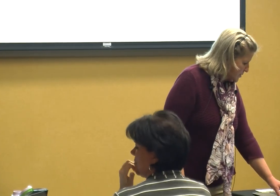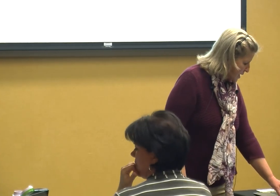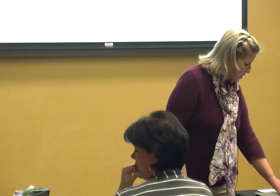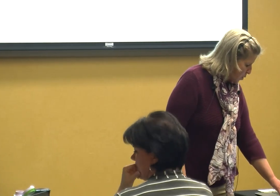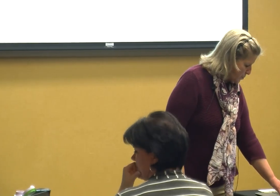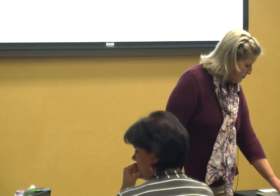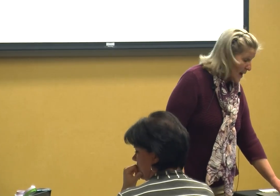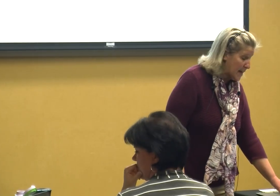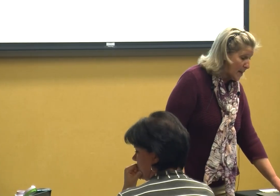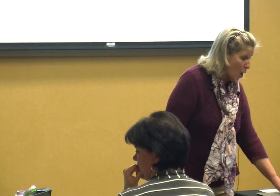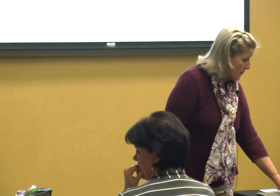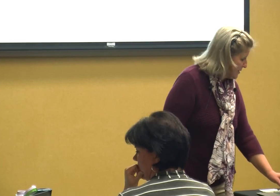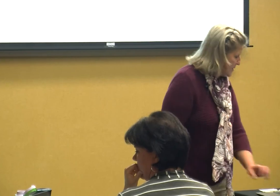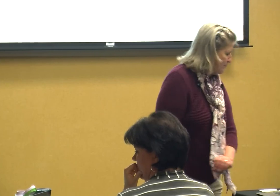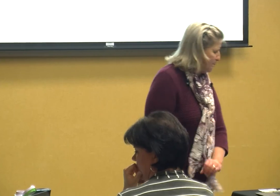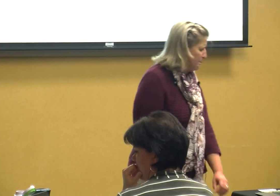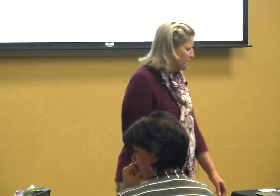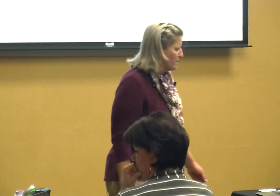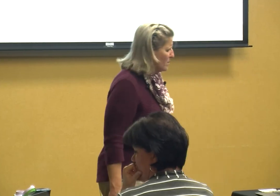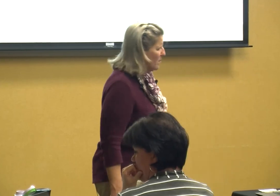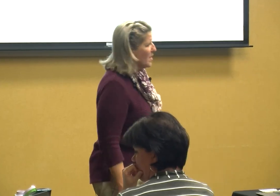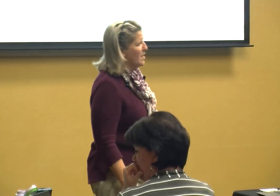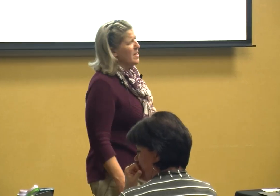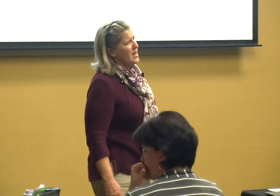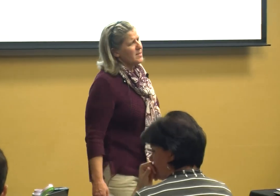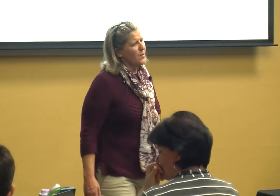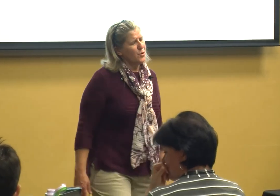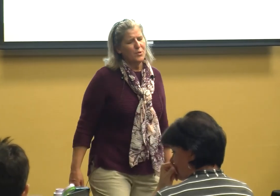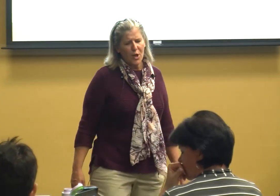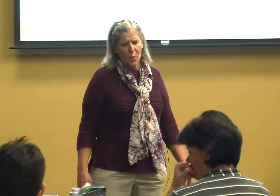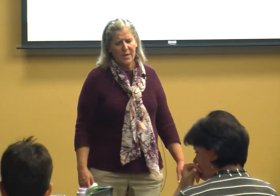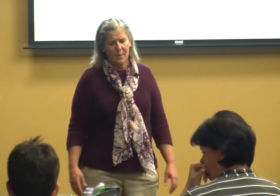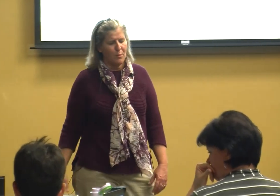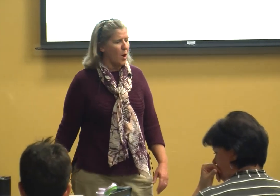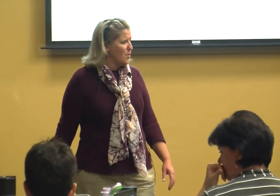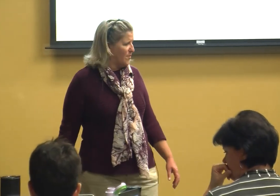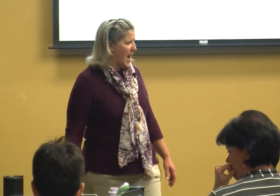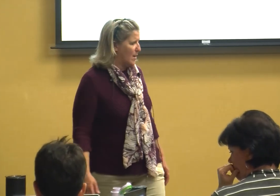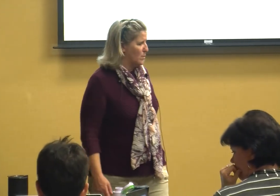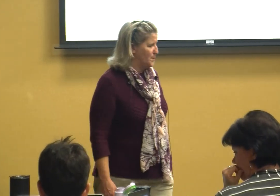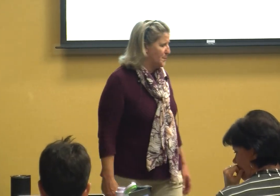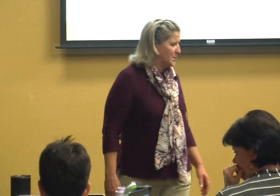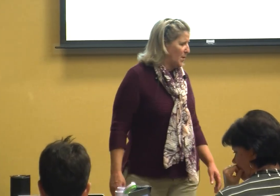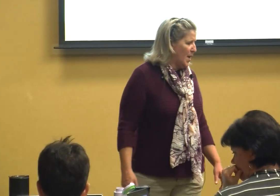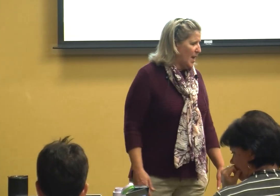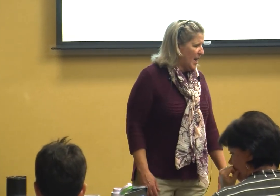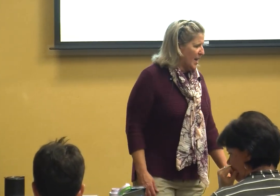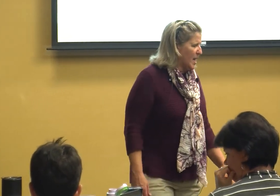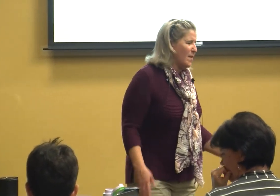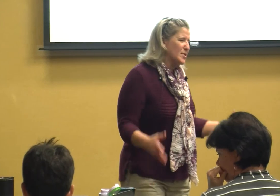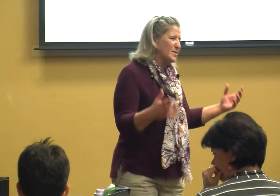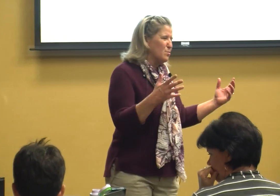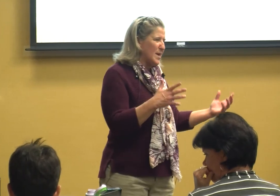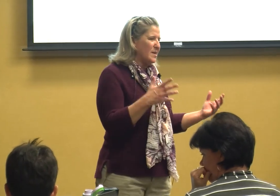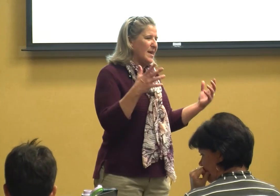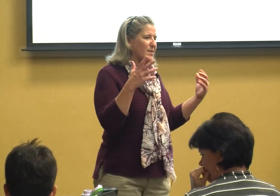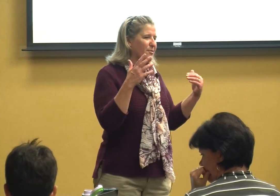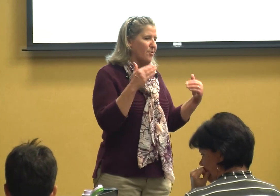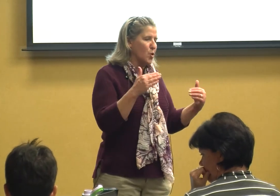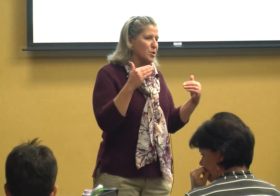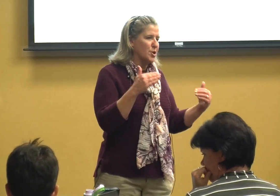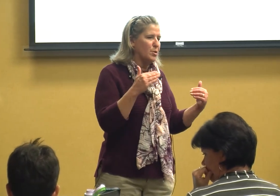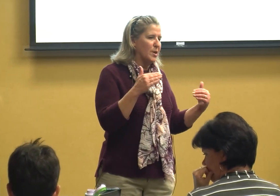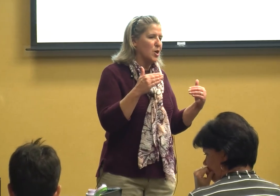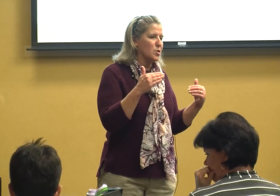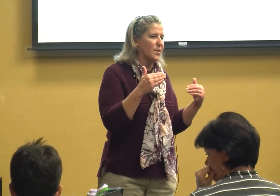kind of making comments so if you're doing the profile it covers really the first two years of